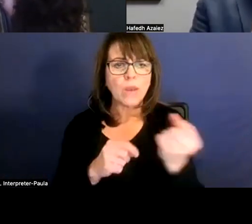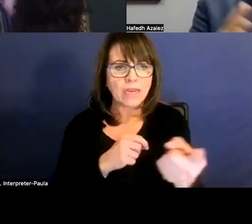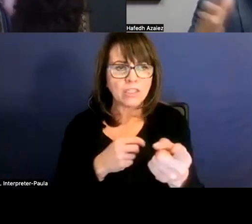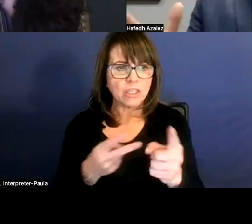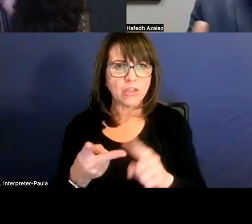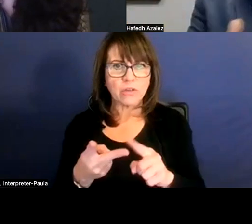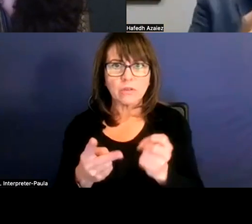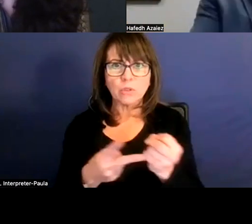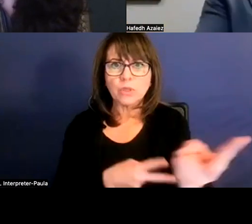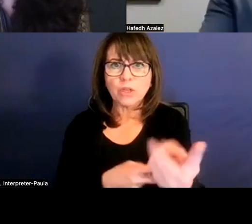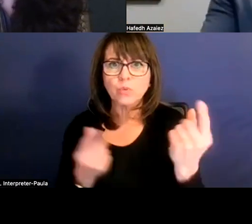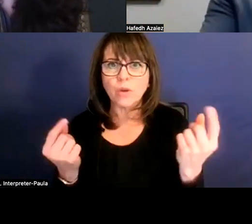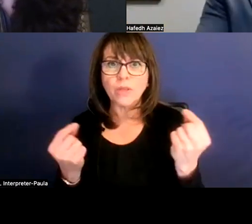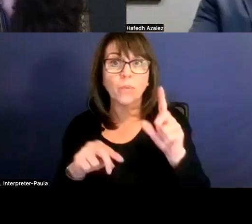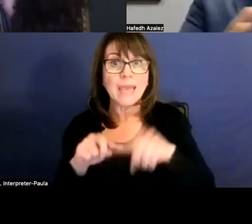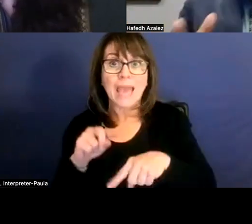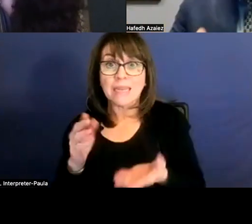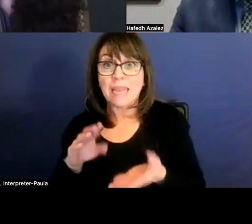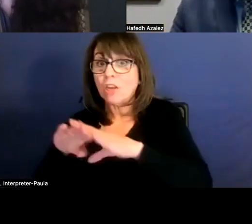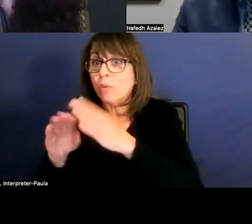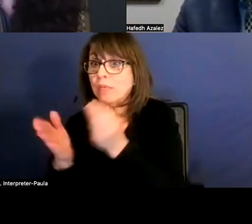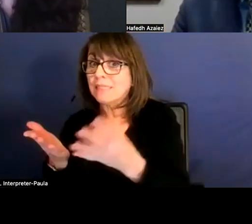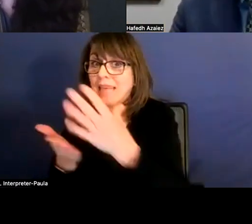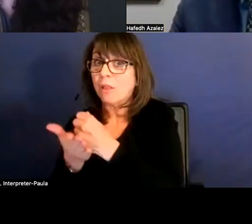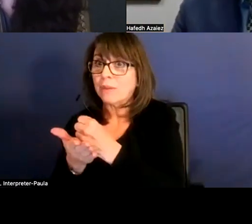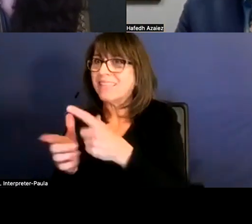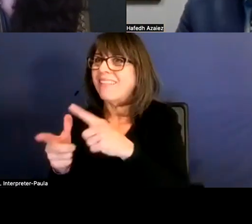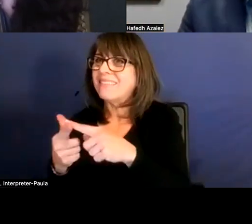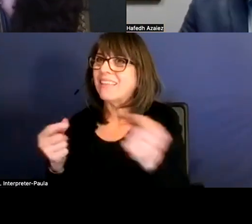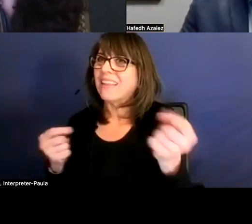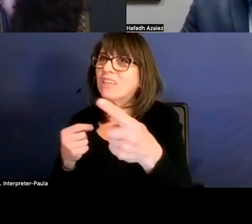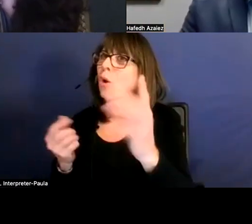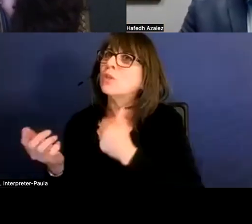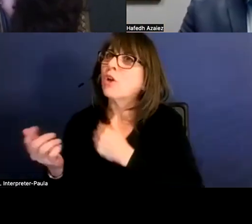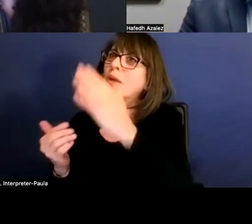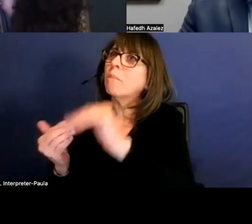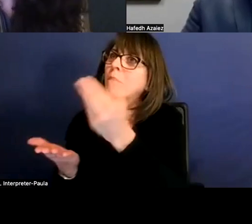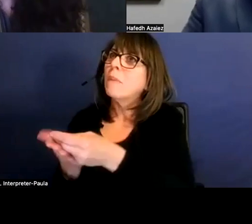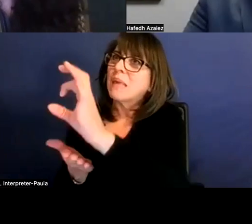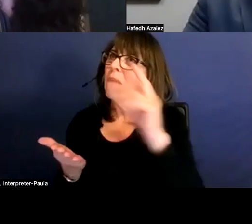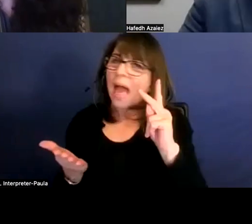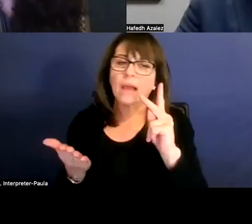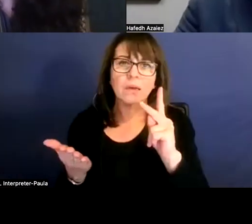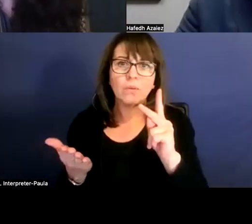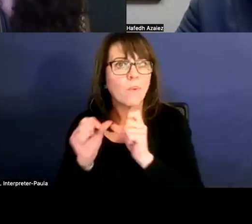'Cause you cannot increase salaries one year and then bring them back down another year. You wanna sustain that, right? And usually,